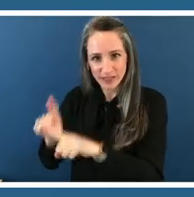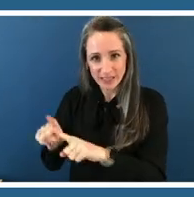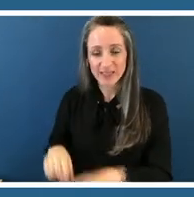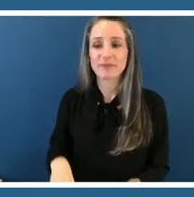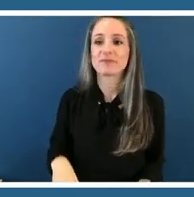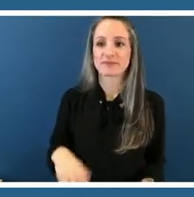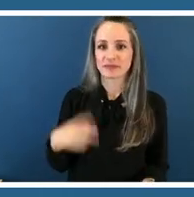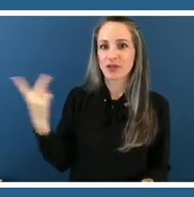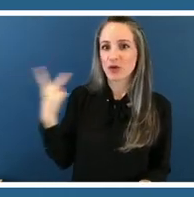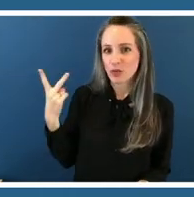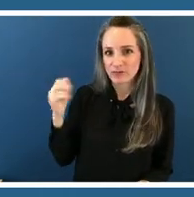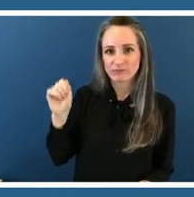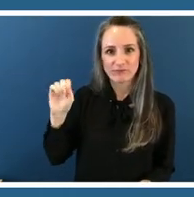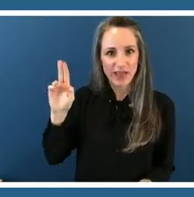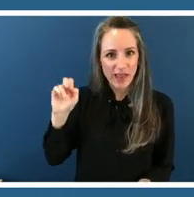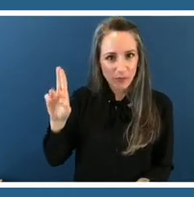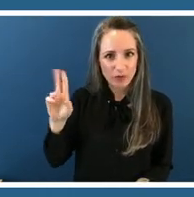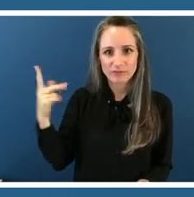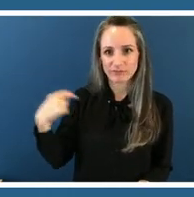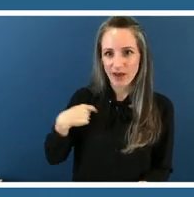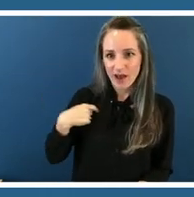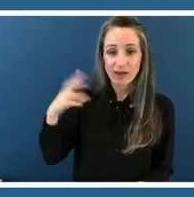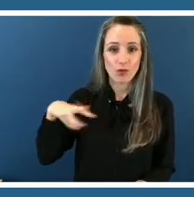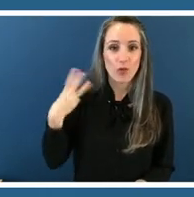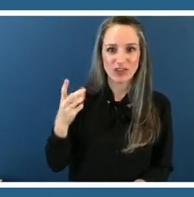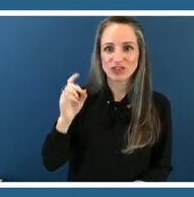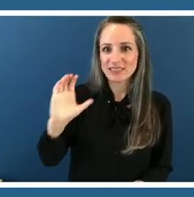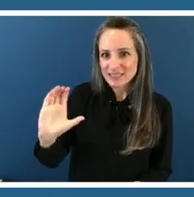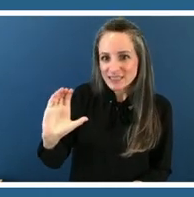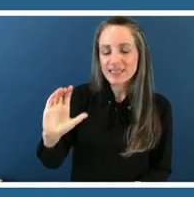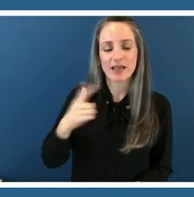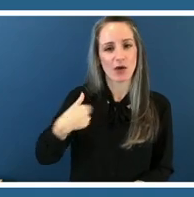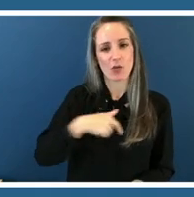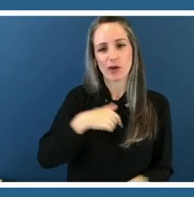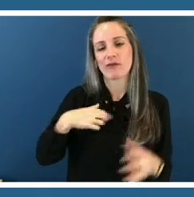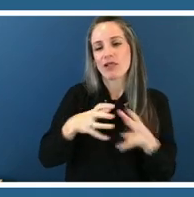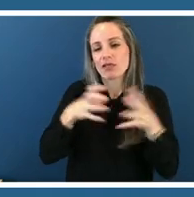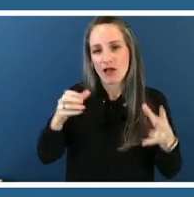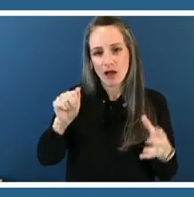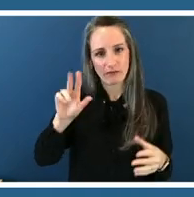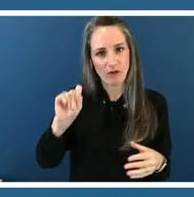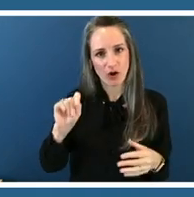we hope that you have some fun tips um